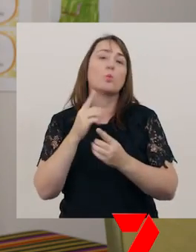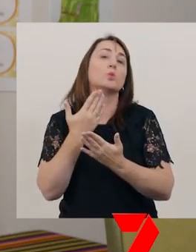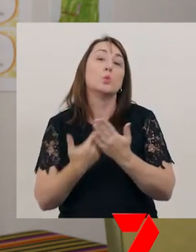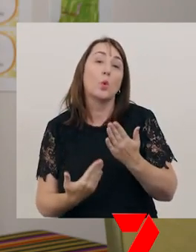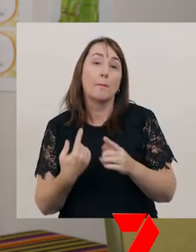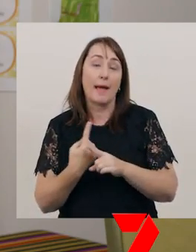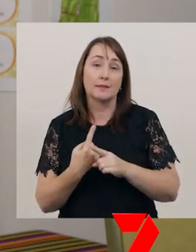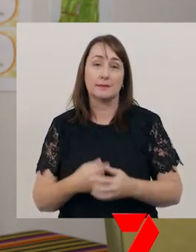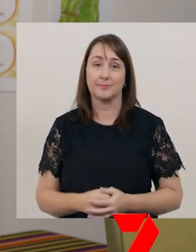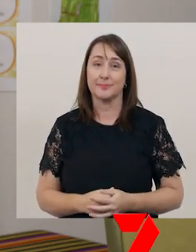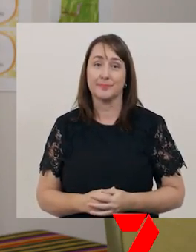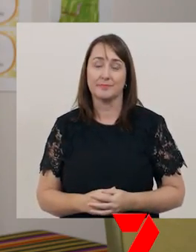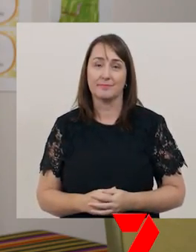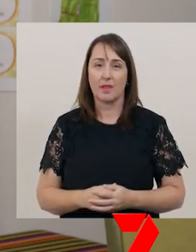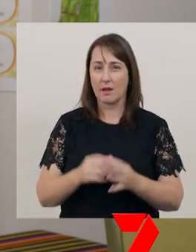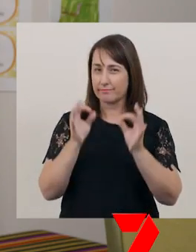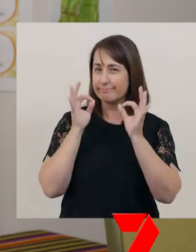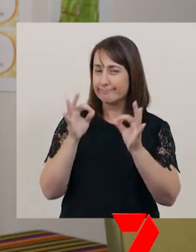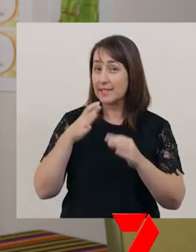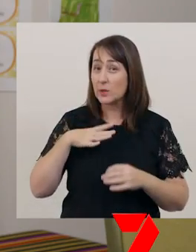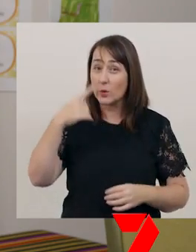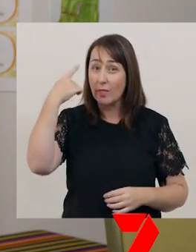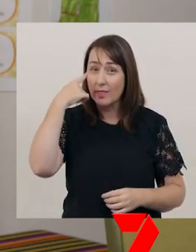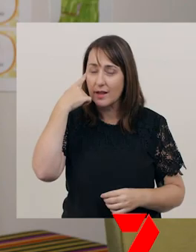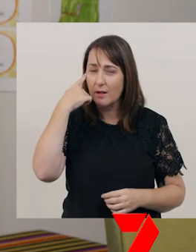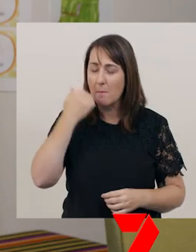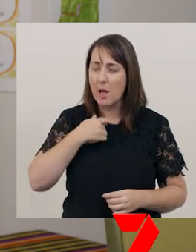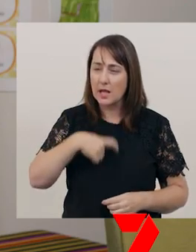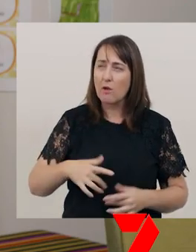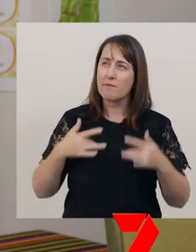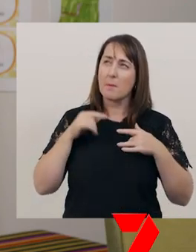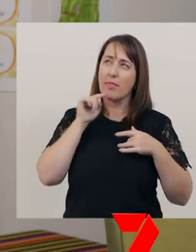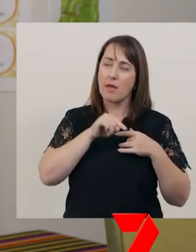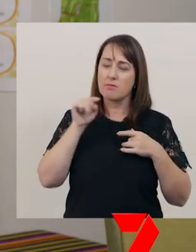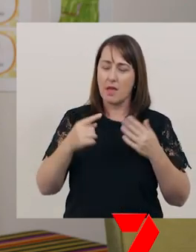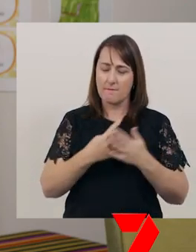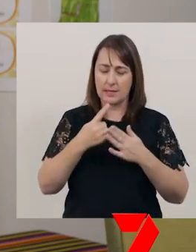I particularly need to think how my character feels about those events.